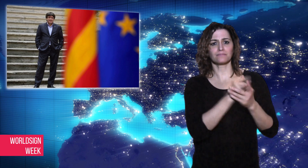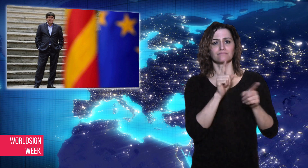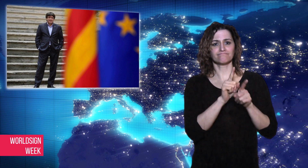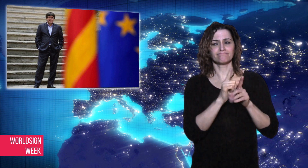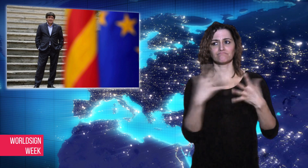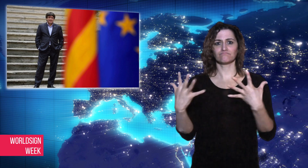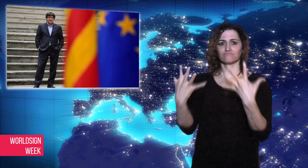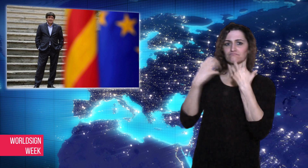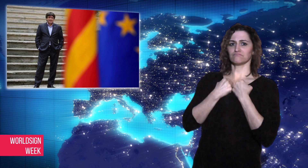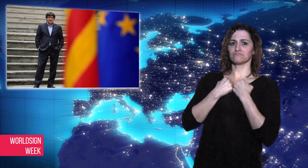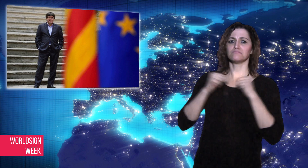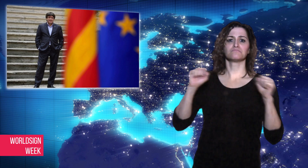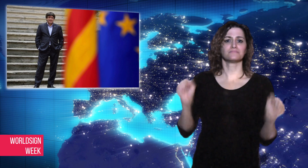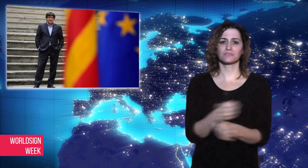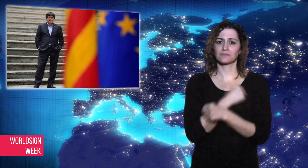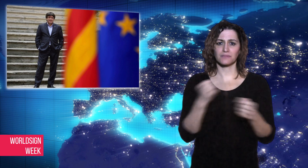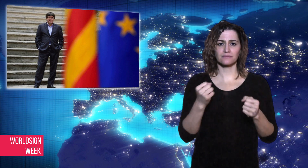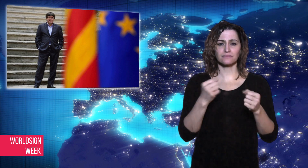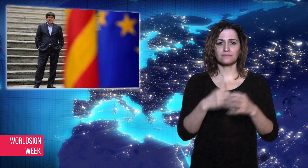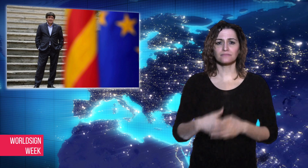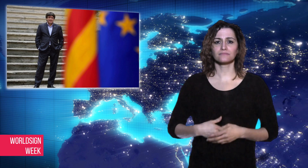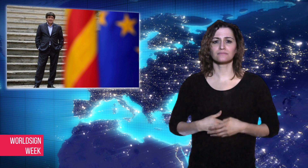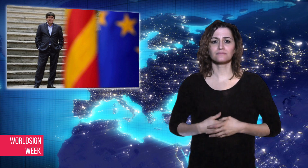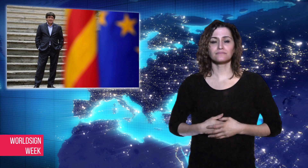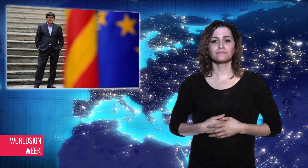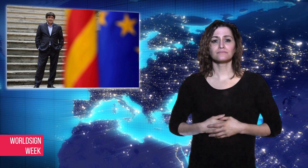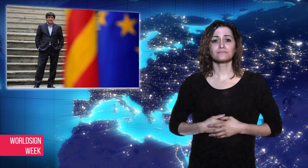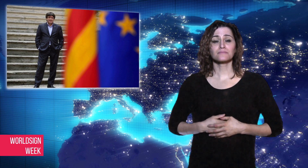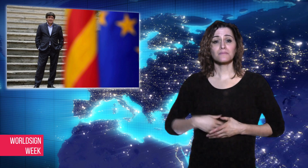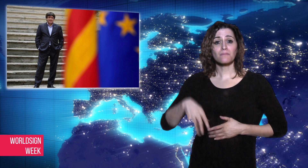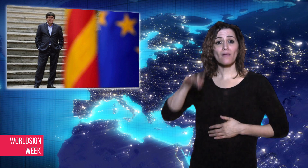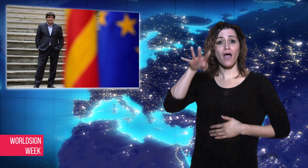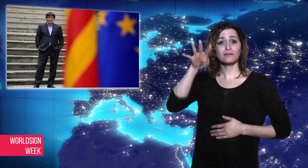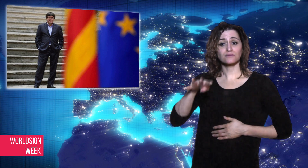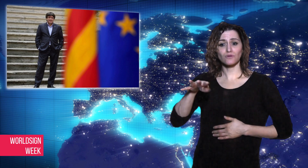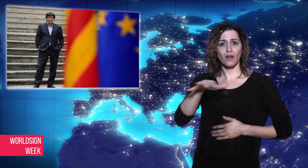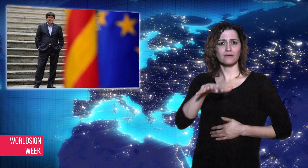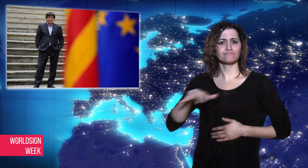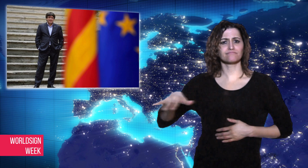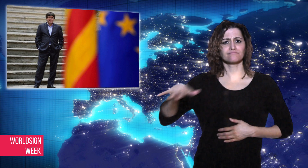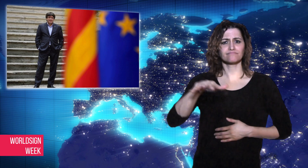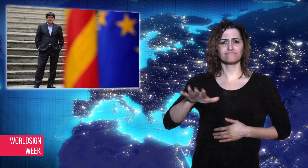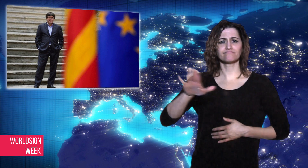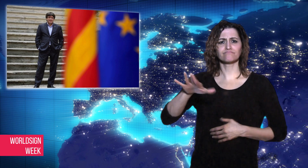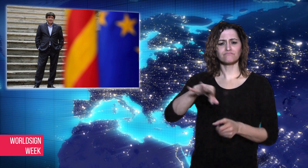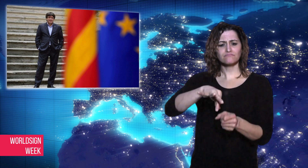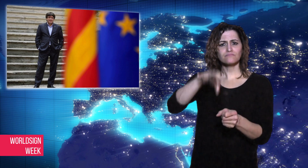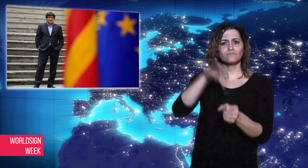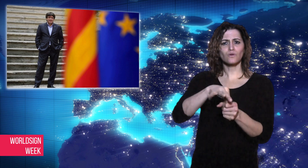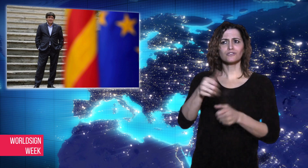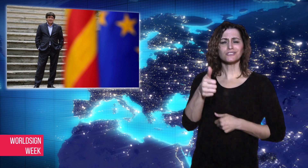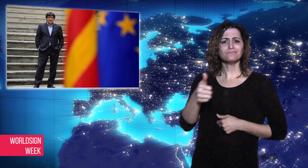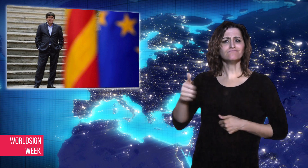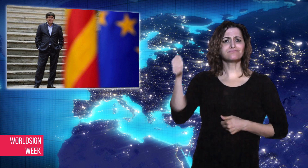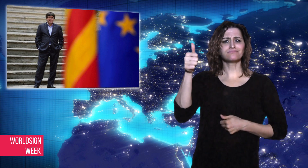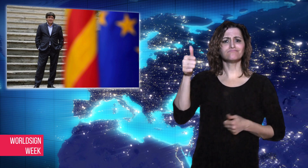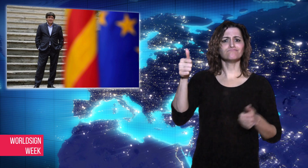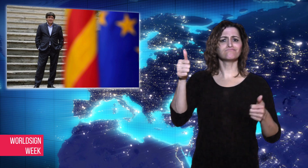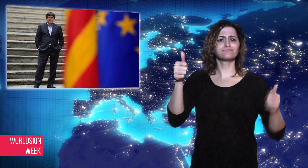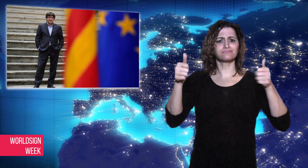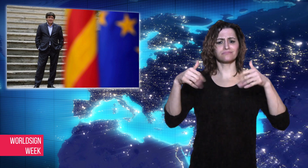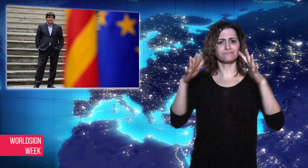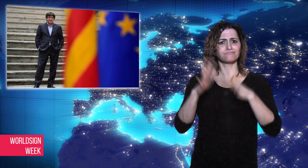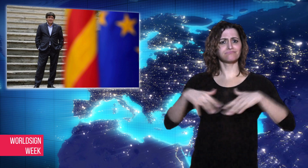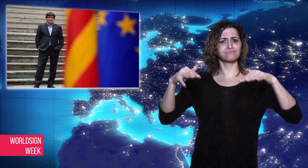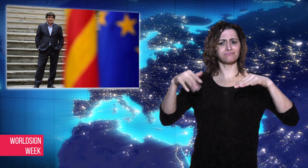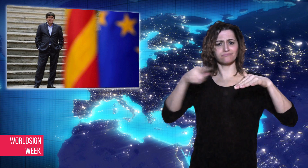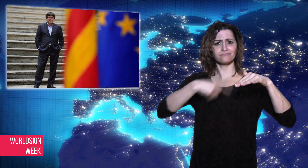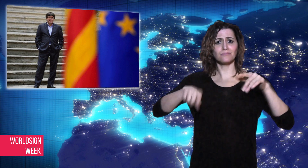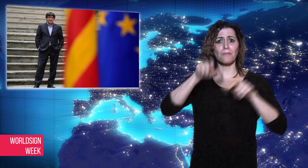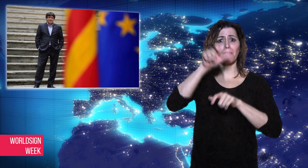have fired, dissolving the legislature.